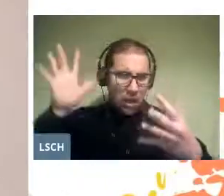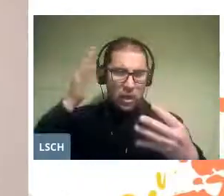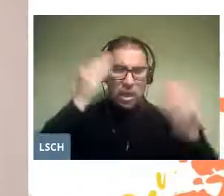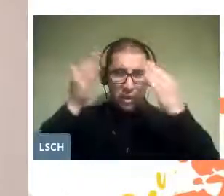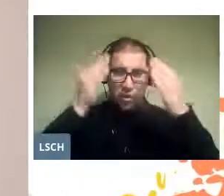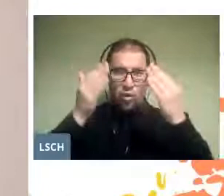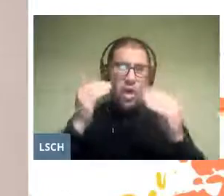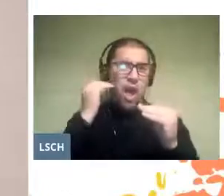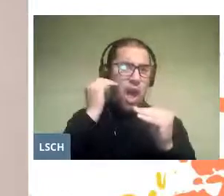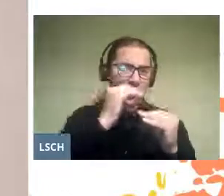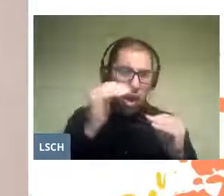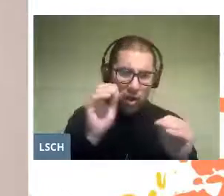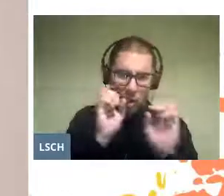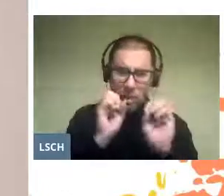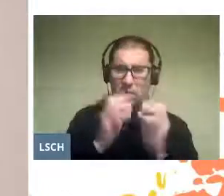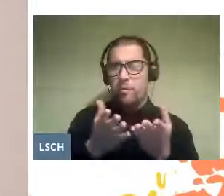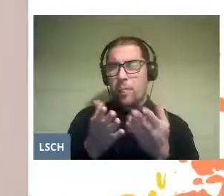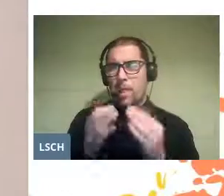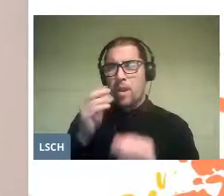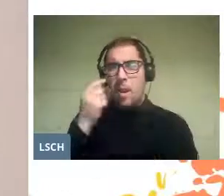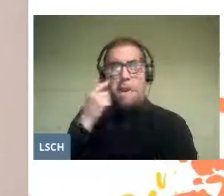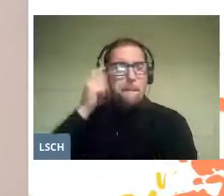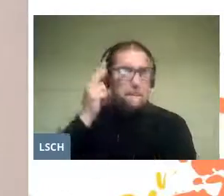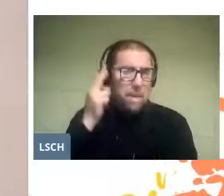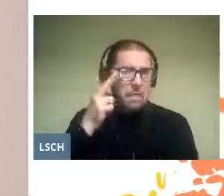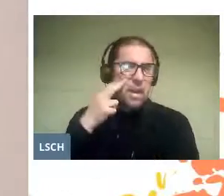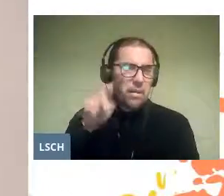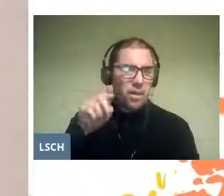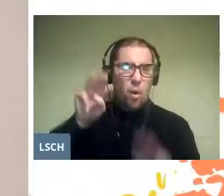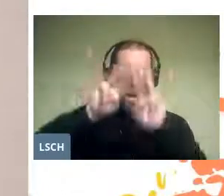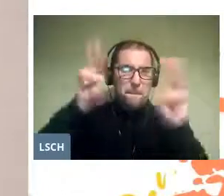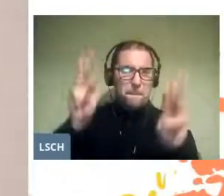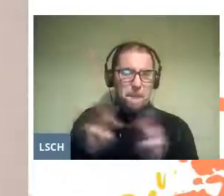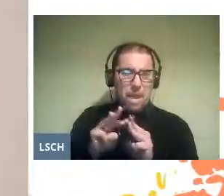who contributed to provide a guiding conceptual framework